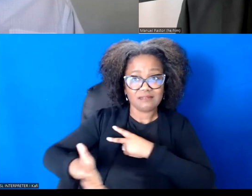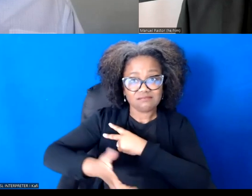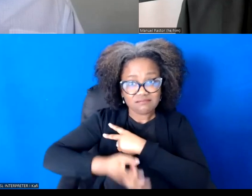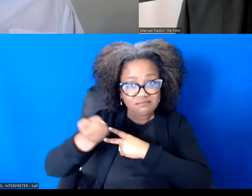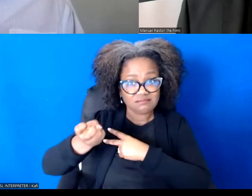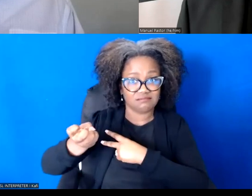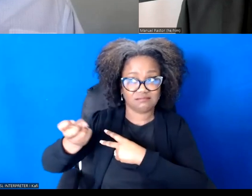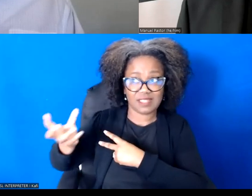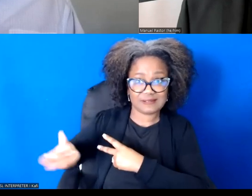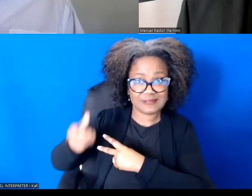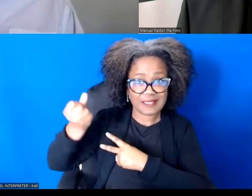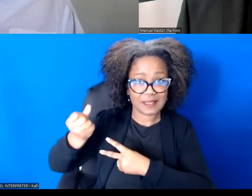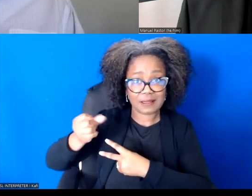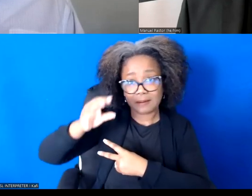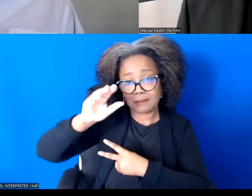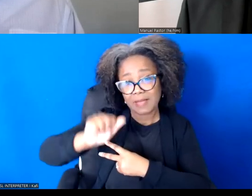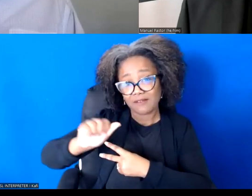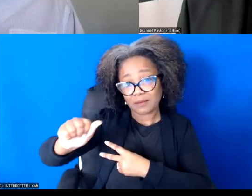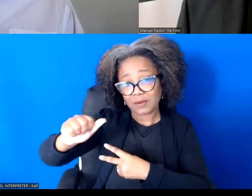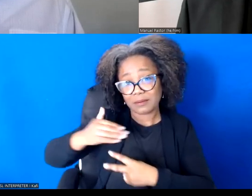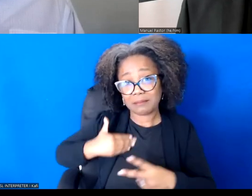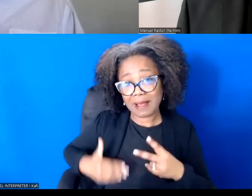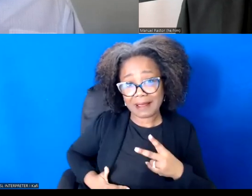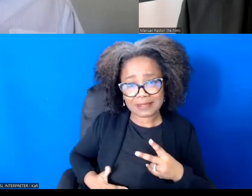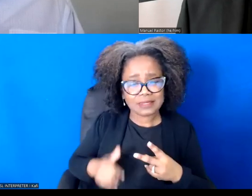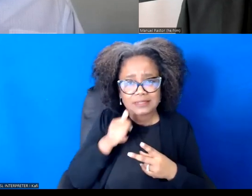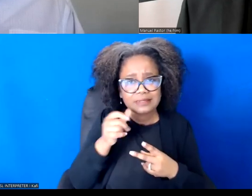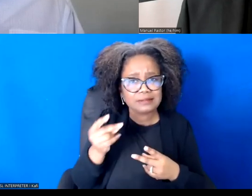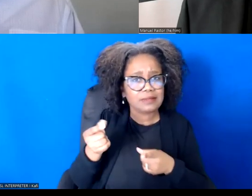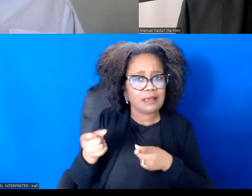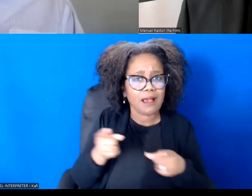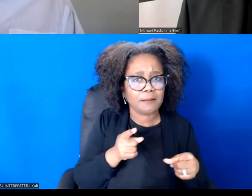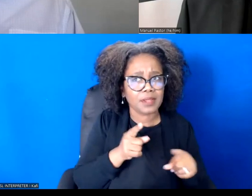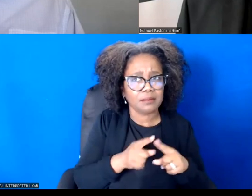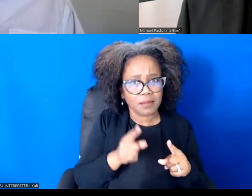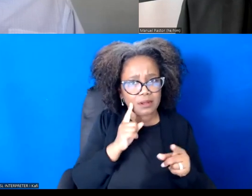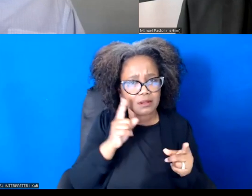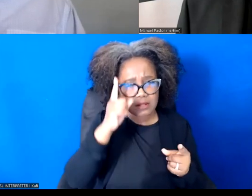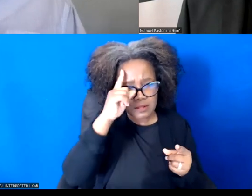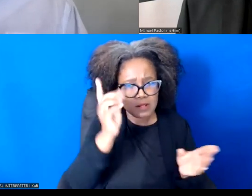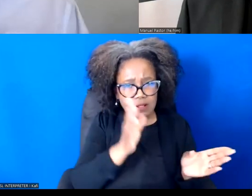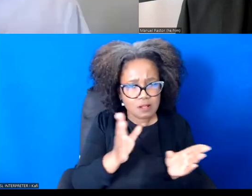It didn't just happen. And there was a period of time in history when cotton was other than slavery itself, kind of was the most important economic product.